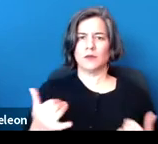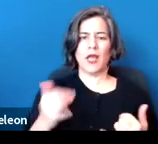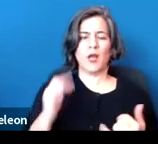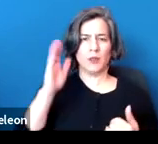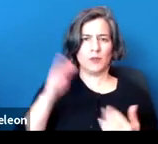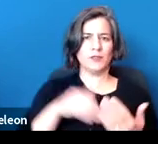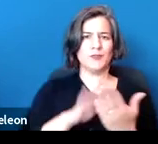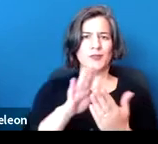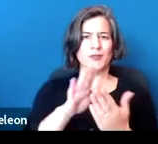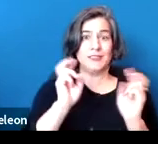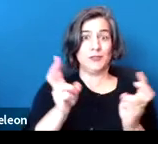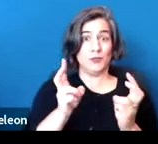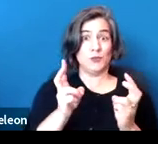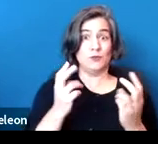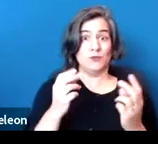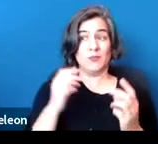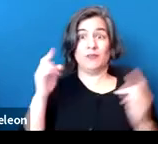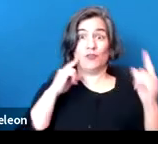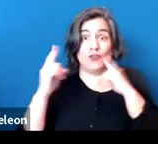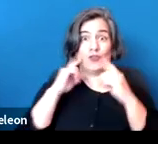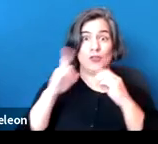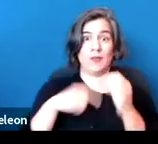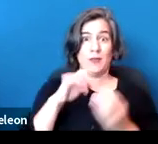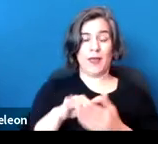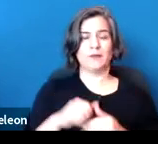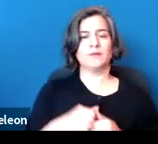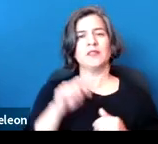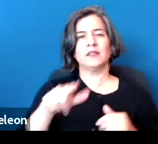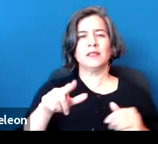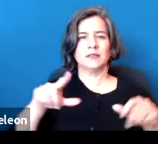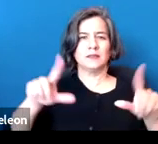This slide just sort of gives a little blueprint of what we're going to cover today,